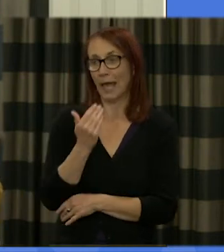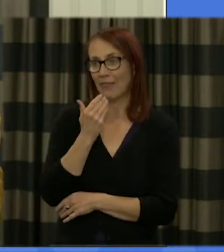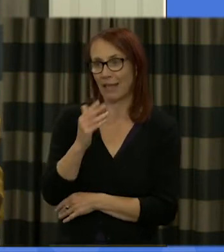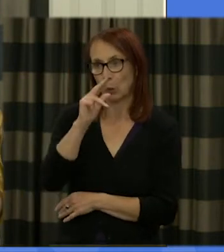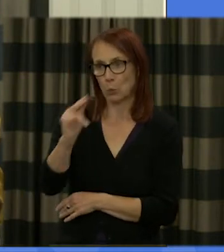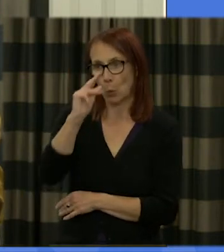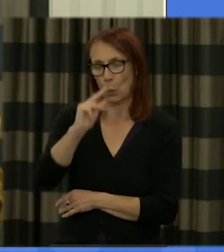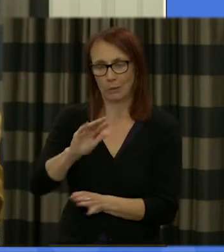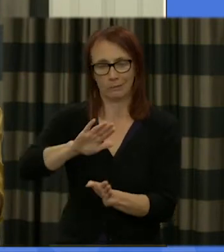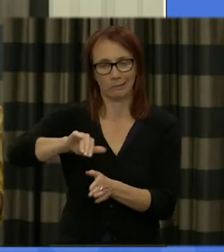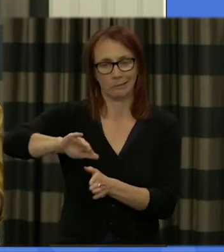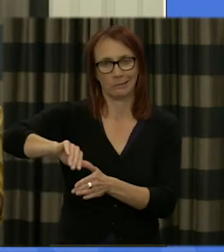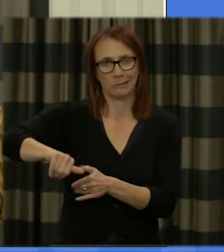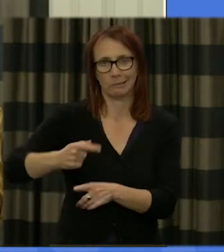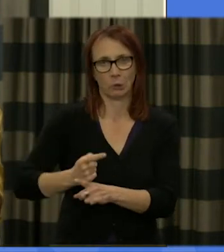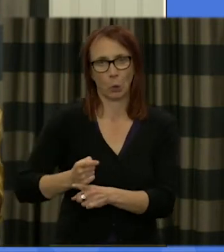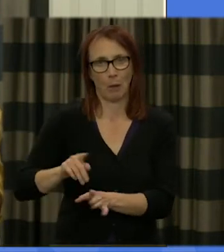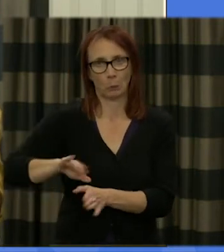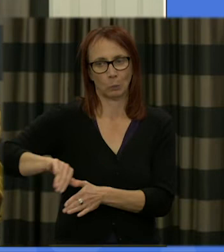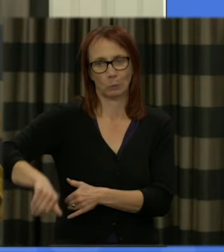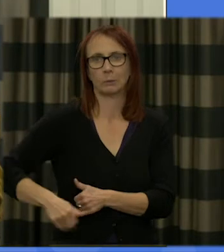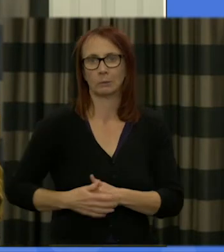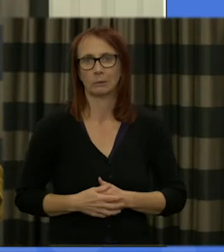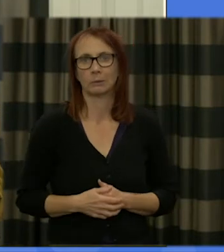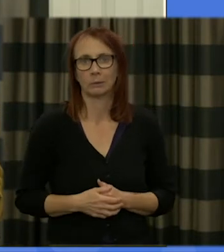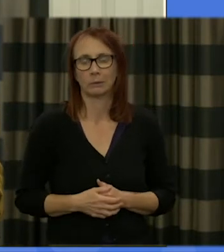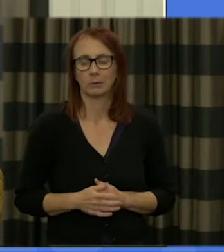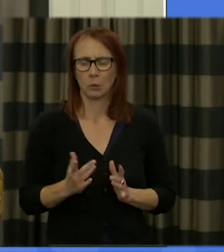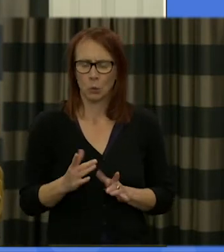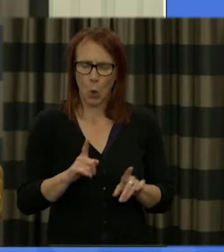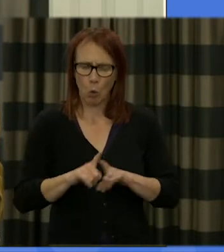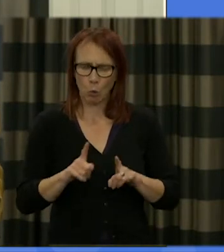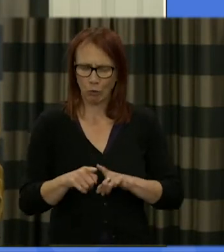keep her off the agenda for the time being and so we'll try to unpack some of